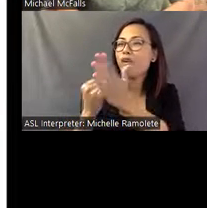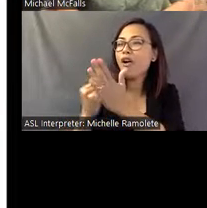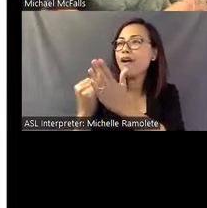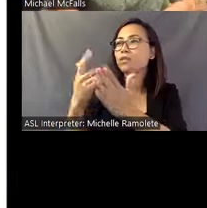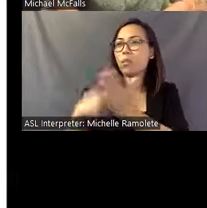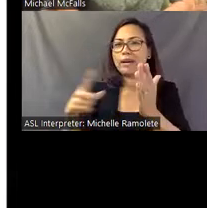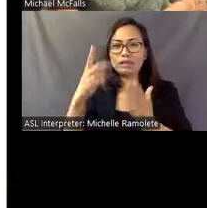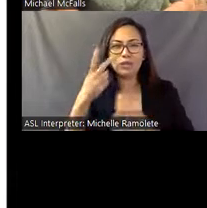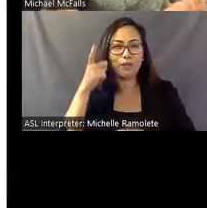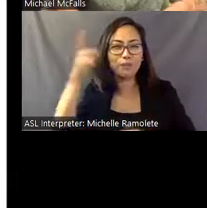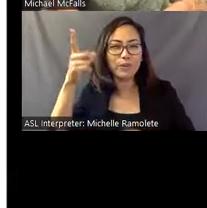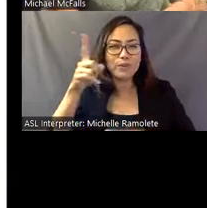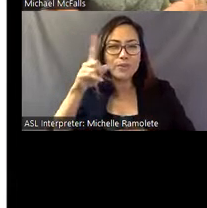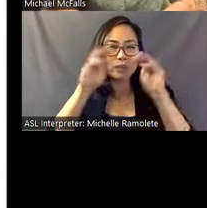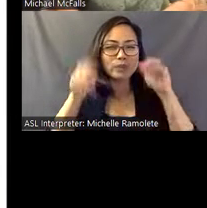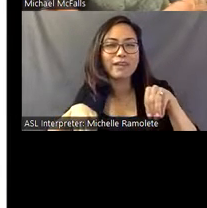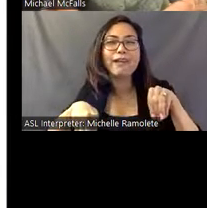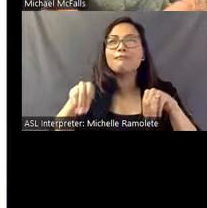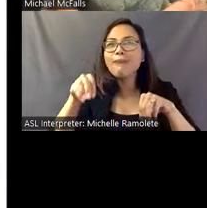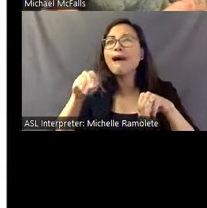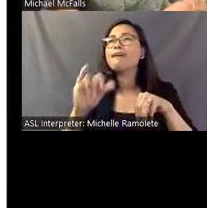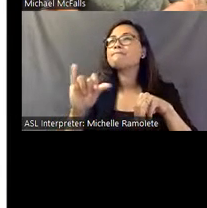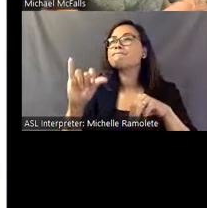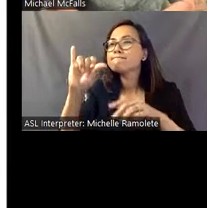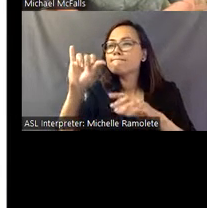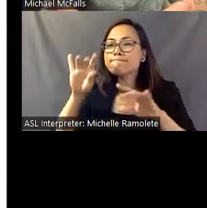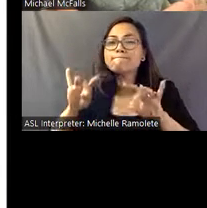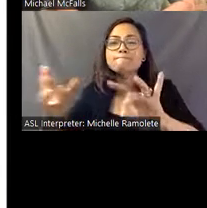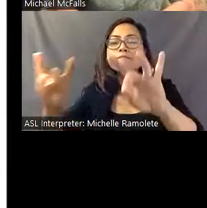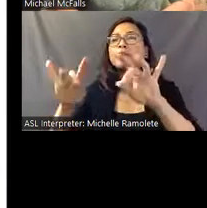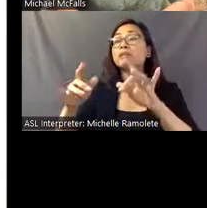There's some evidence that Eddie probably had the ambition to even be a fashion designer